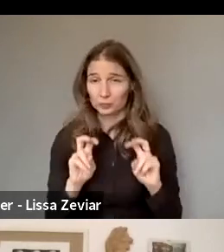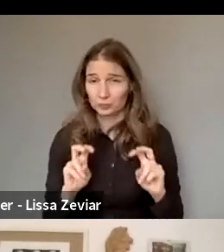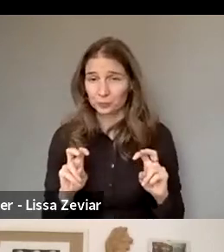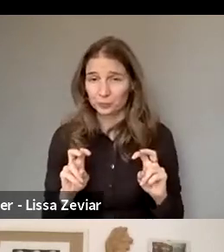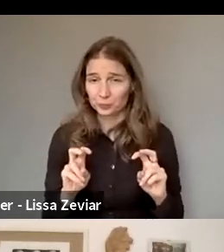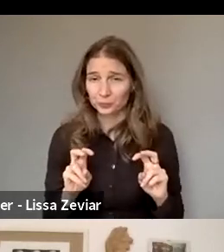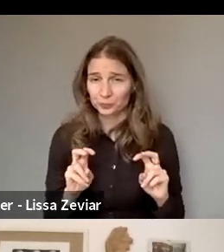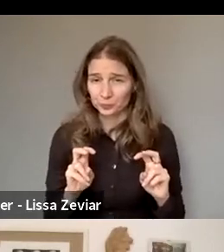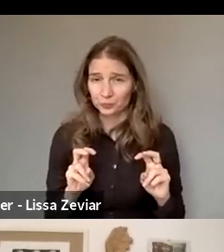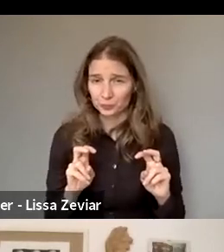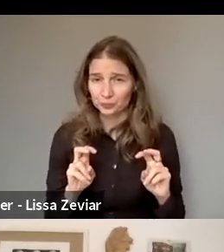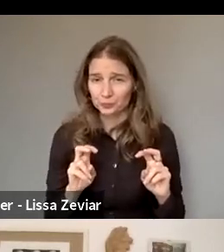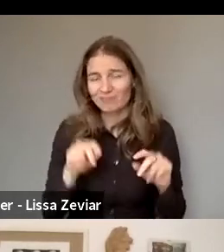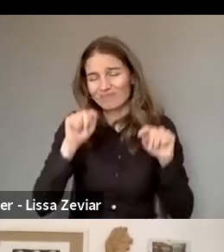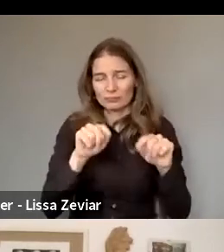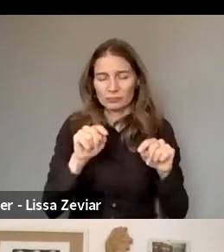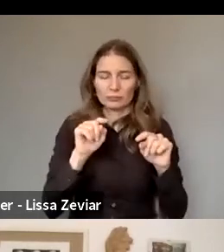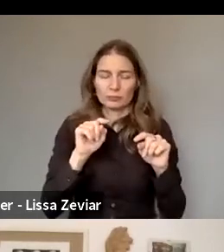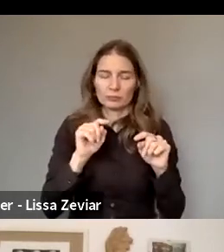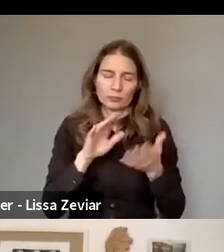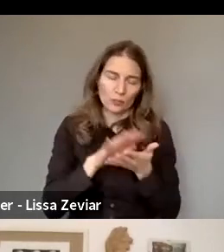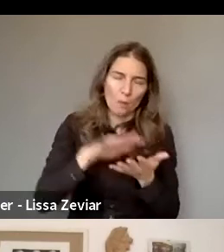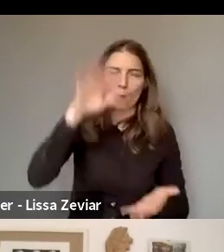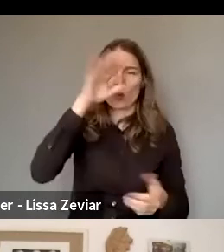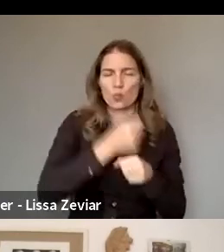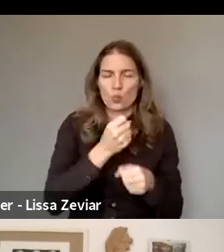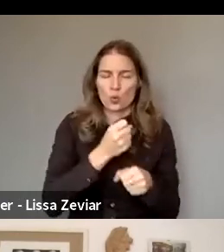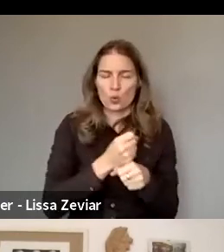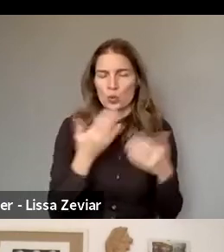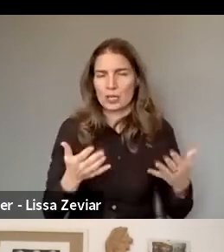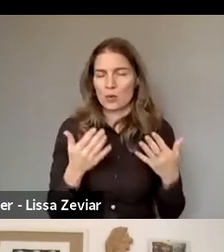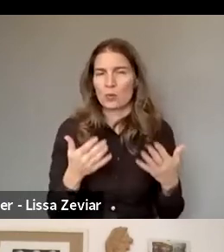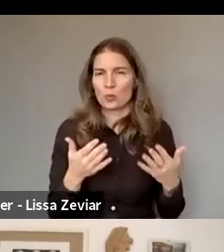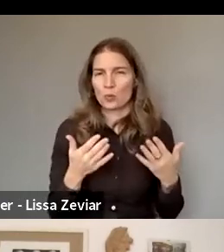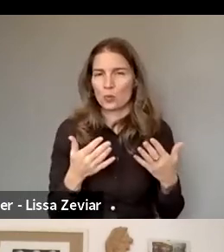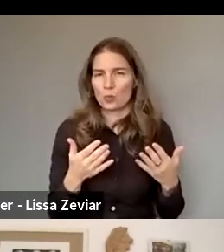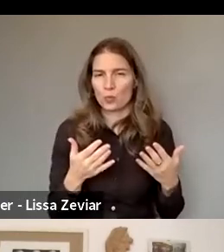That's the main work that we're doing in our organization.